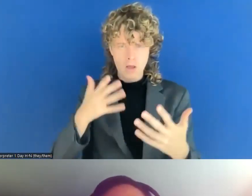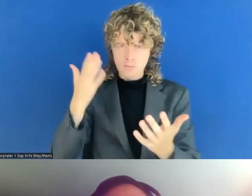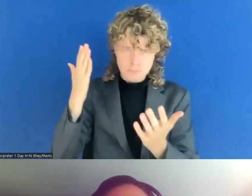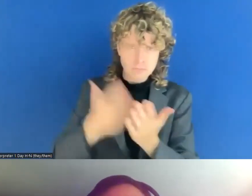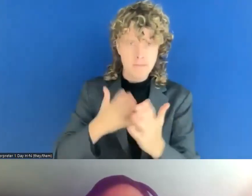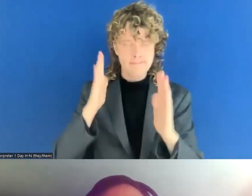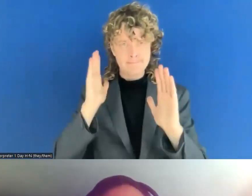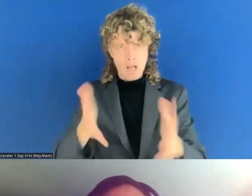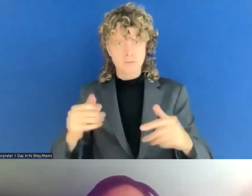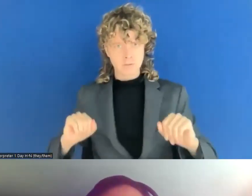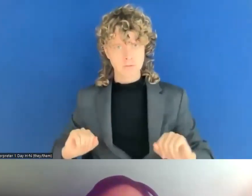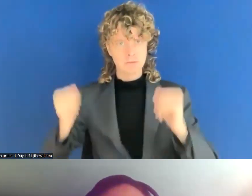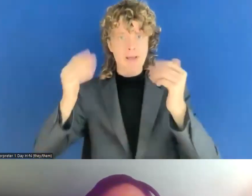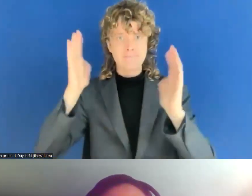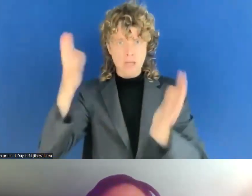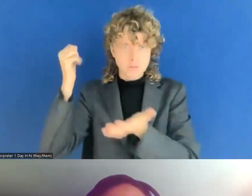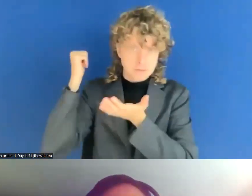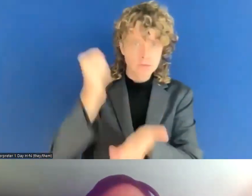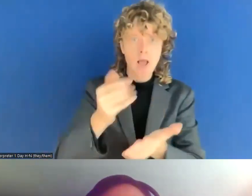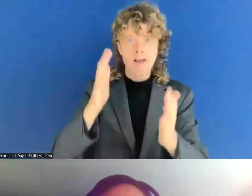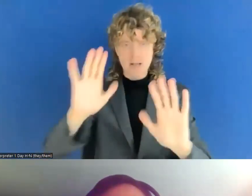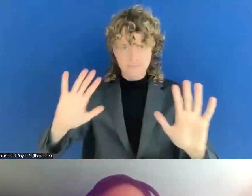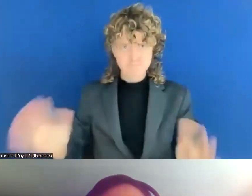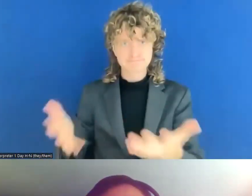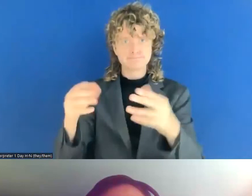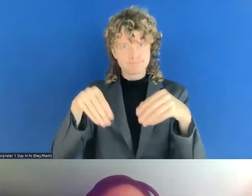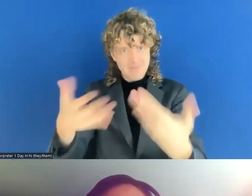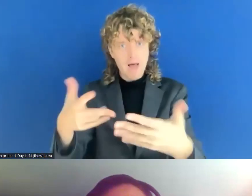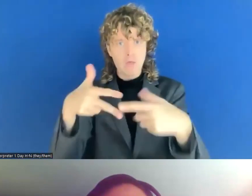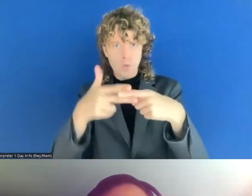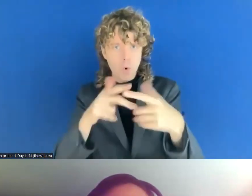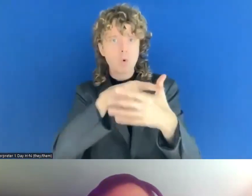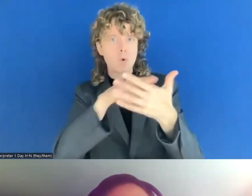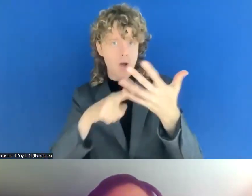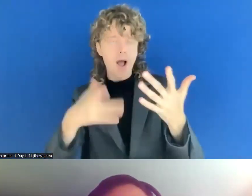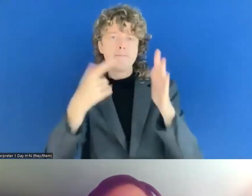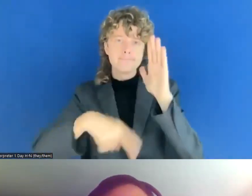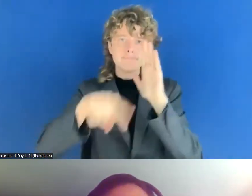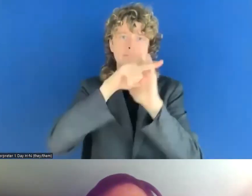Yes, true. So Malin, I can let you answer that as well. How do you